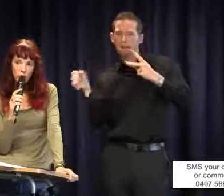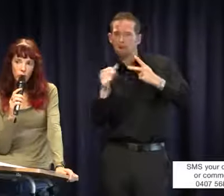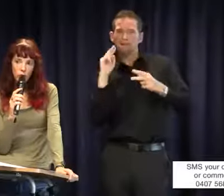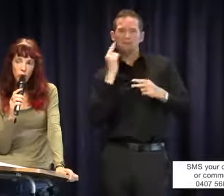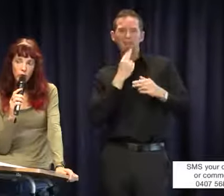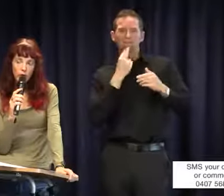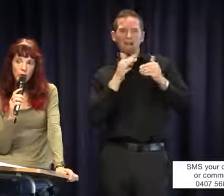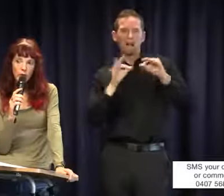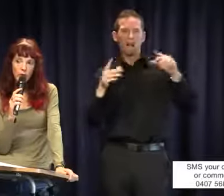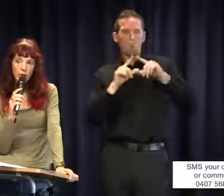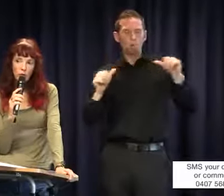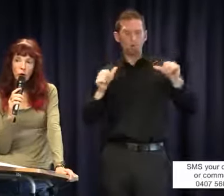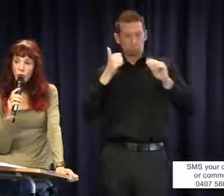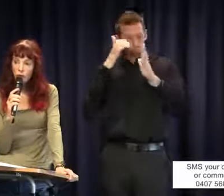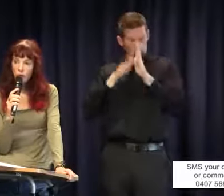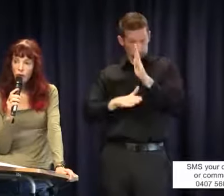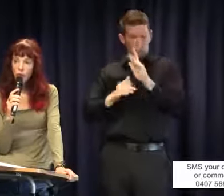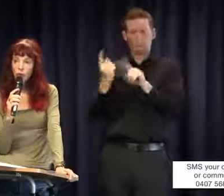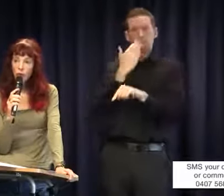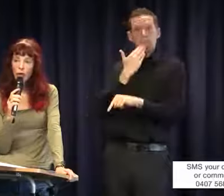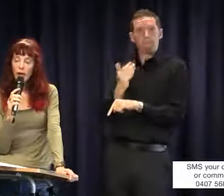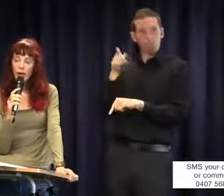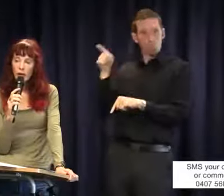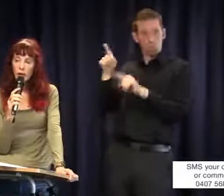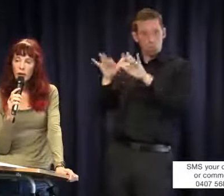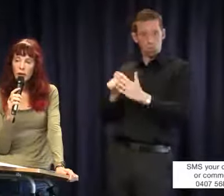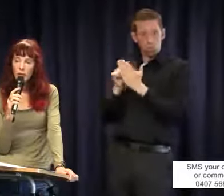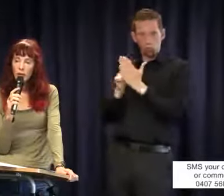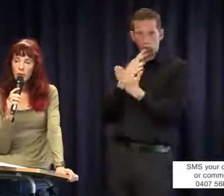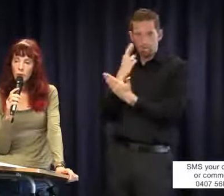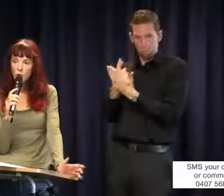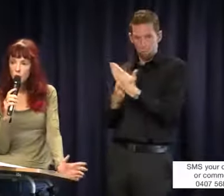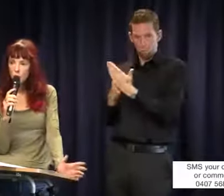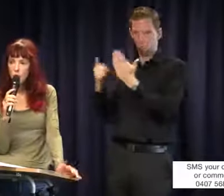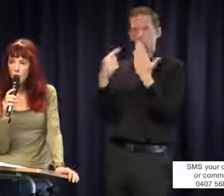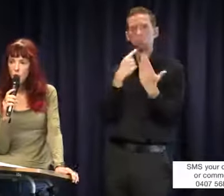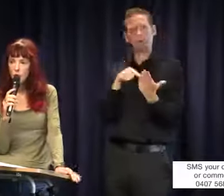expert who can write a report for you and recommend that this is what your son and daughter